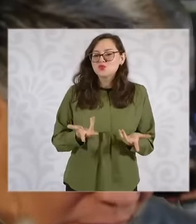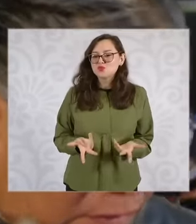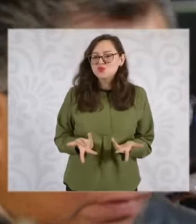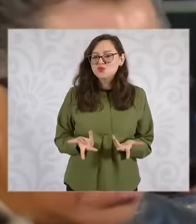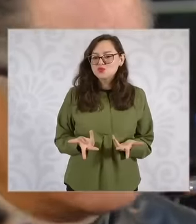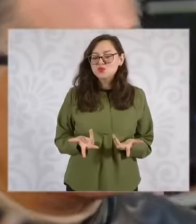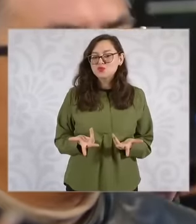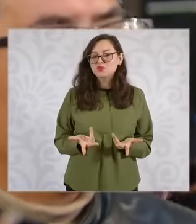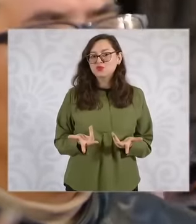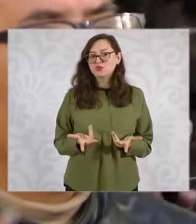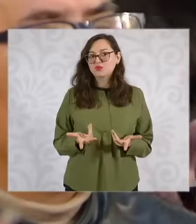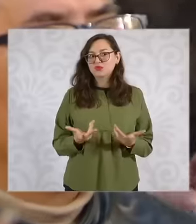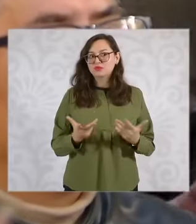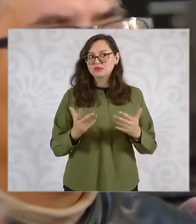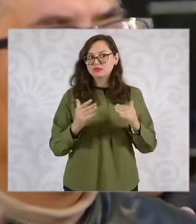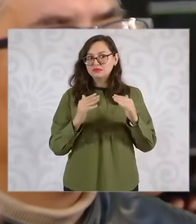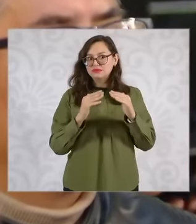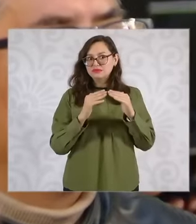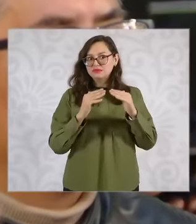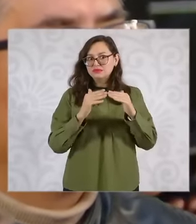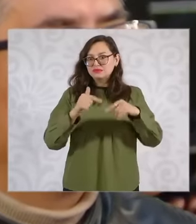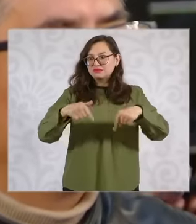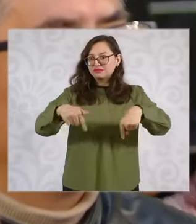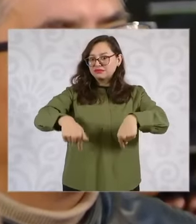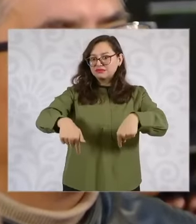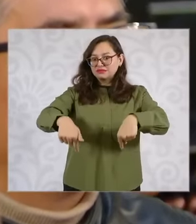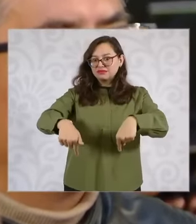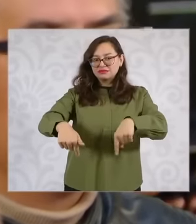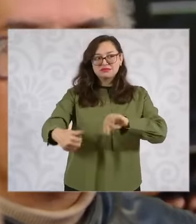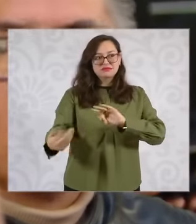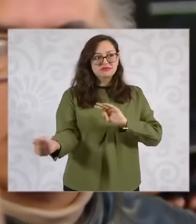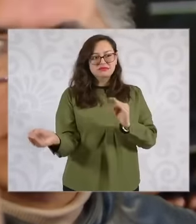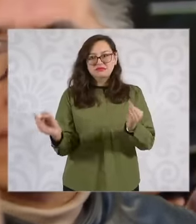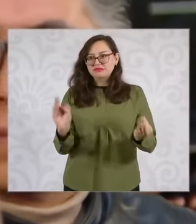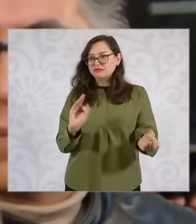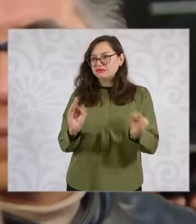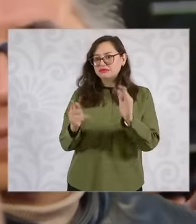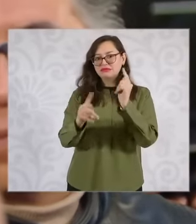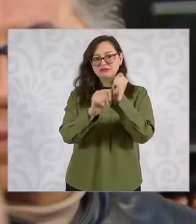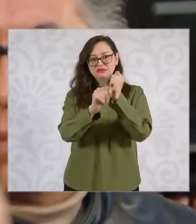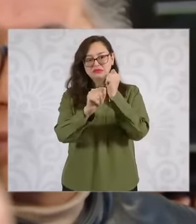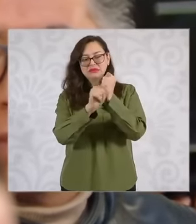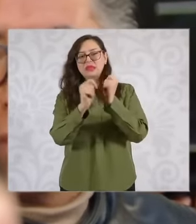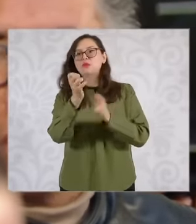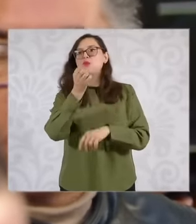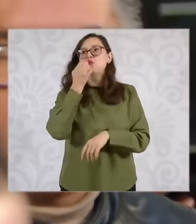bringing housing to areas where there are better urban services, transportation, schools, eh, commerce